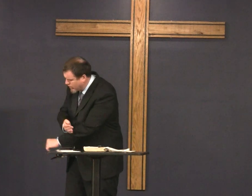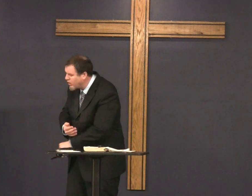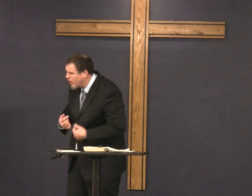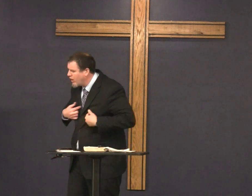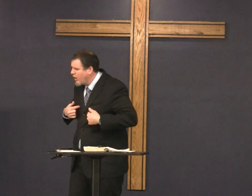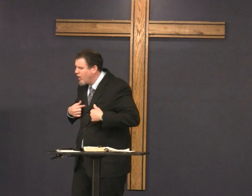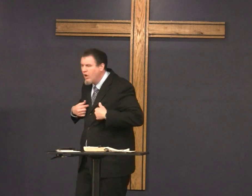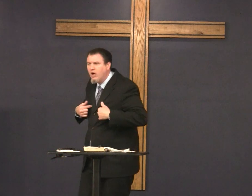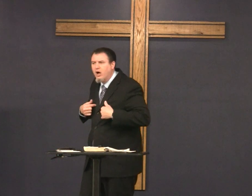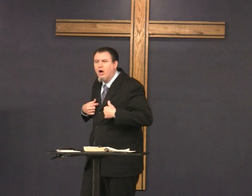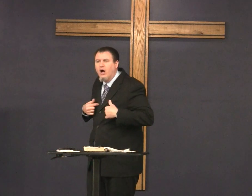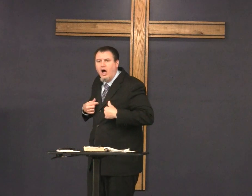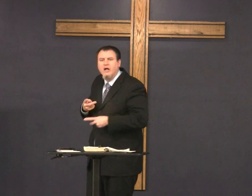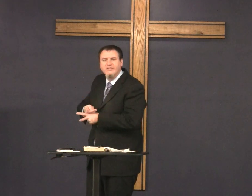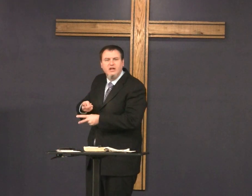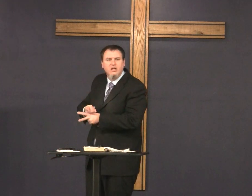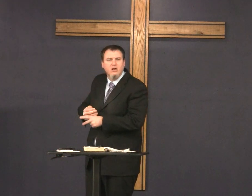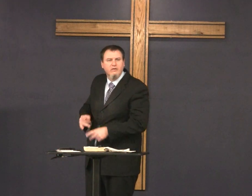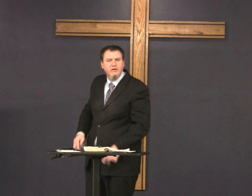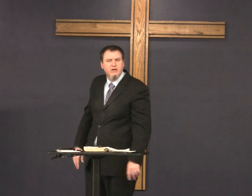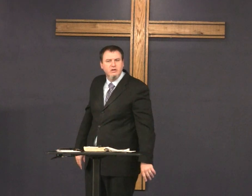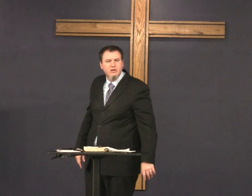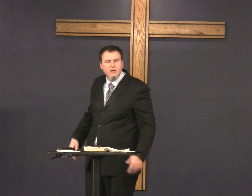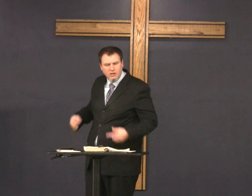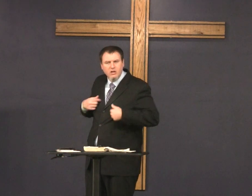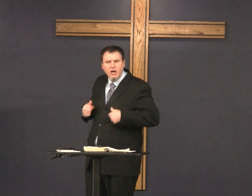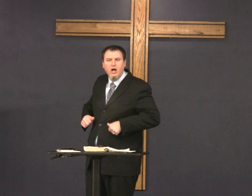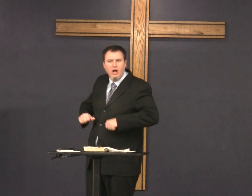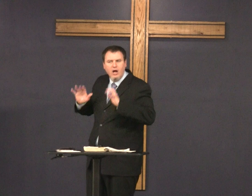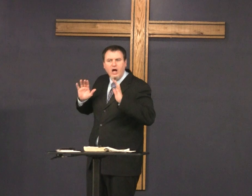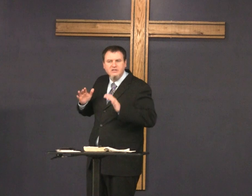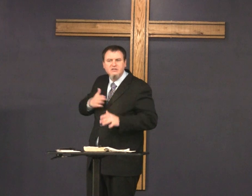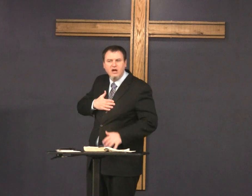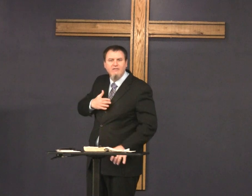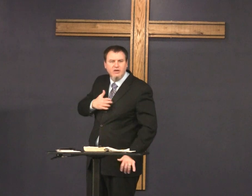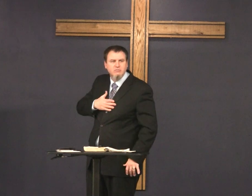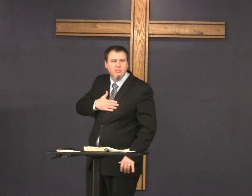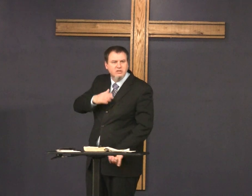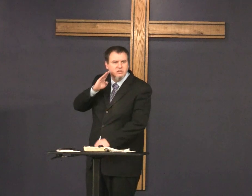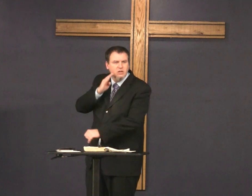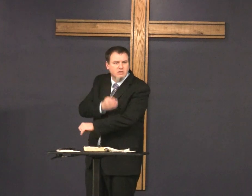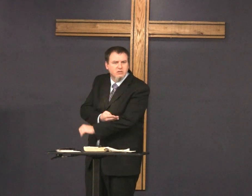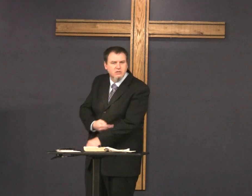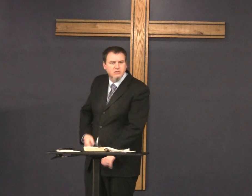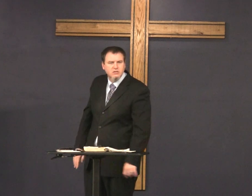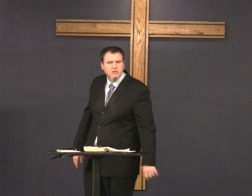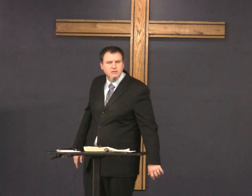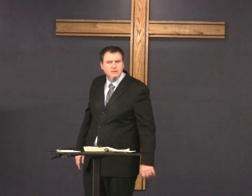you don't have to sacrifice your son I'll take care of it I'll sacrifice my son